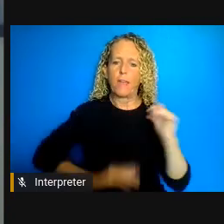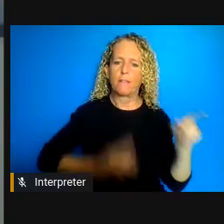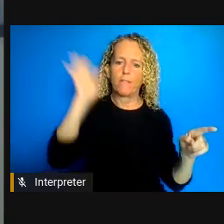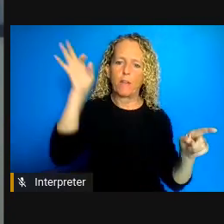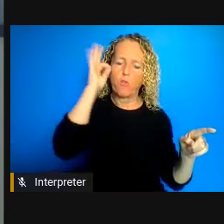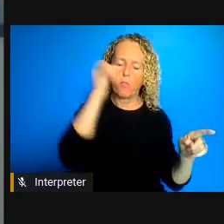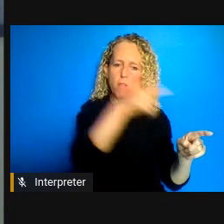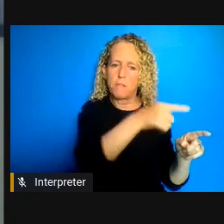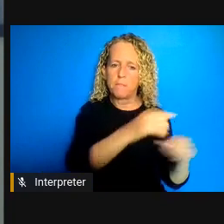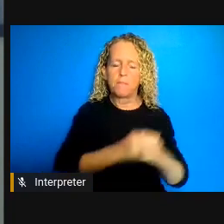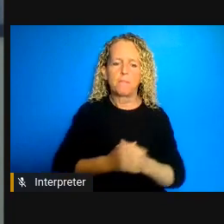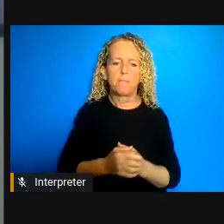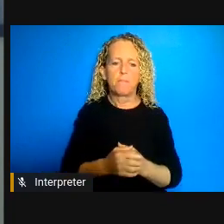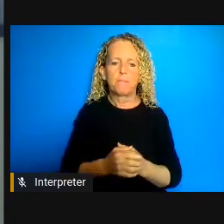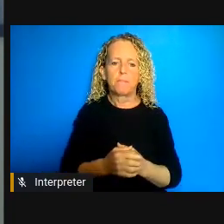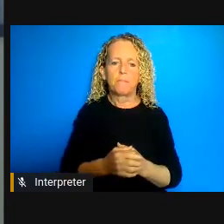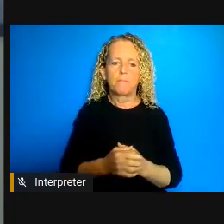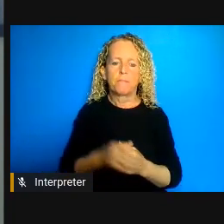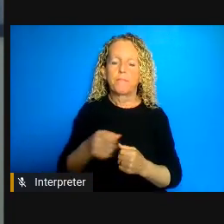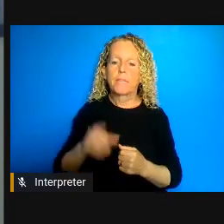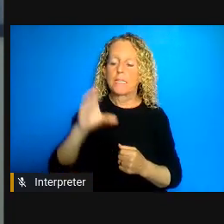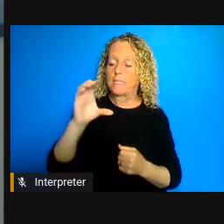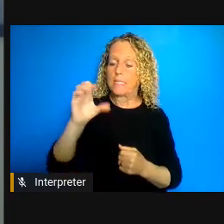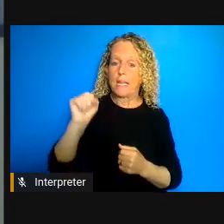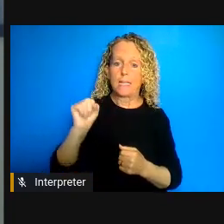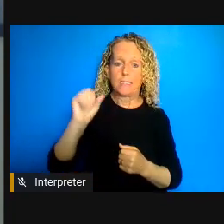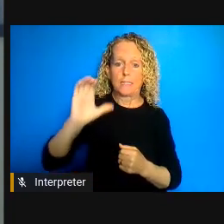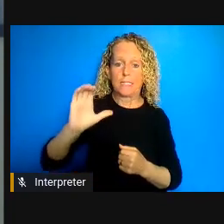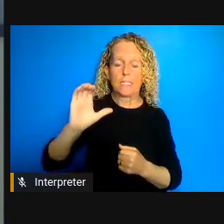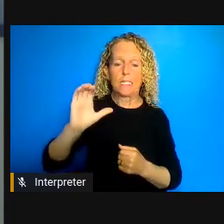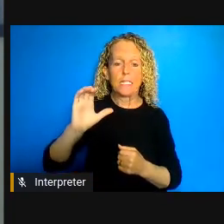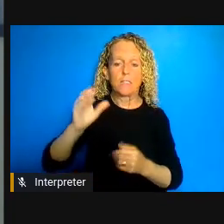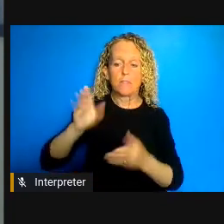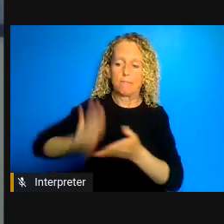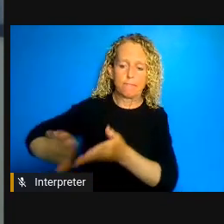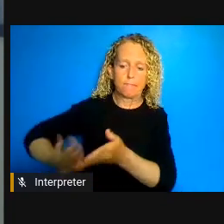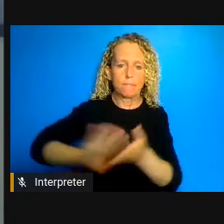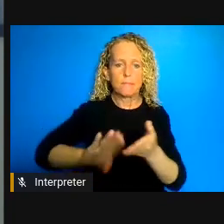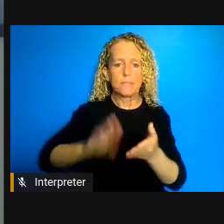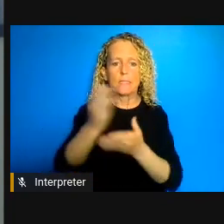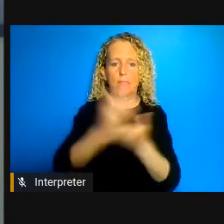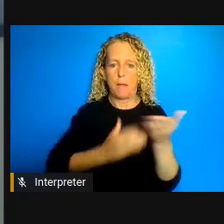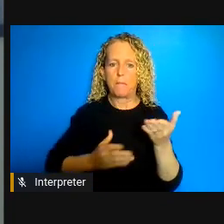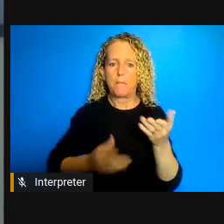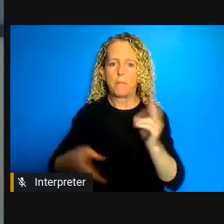prisoners to date there has been only one person that has been decarcerated